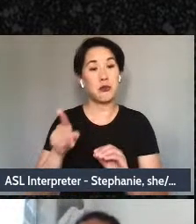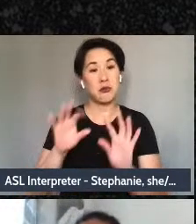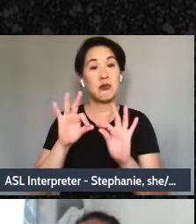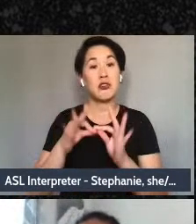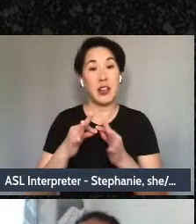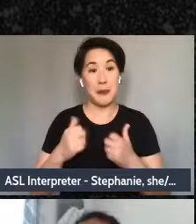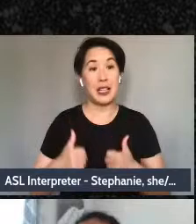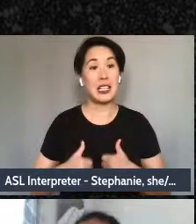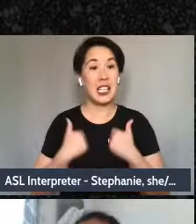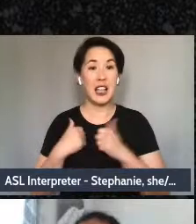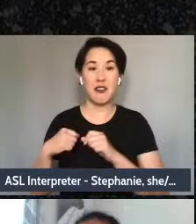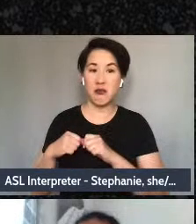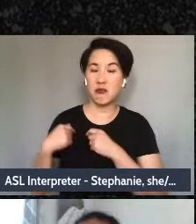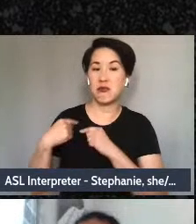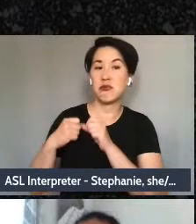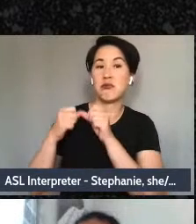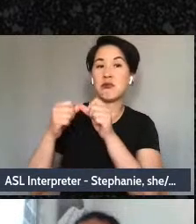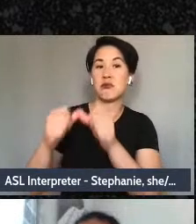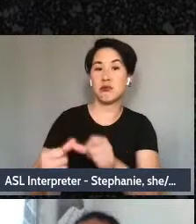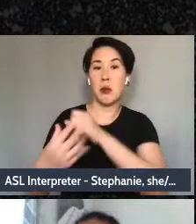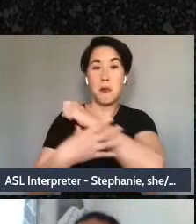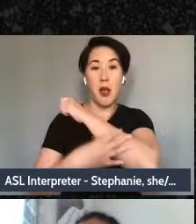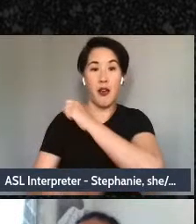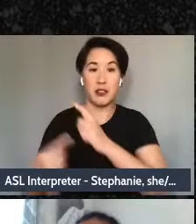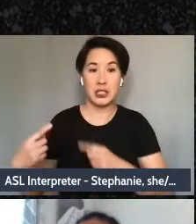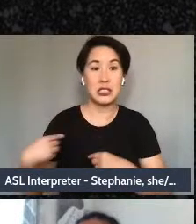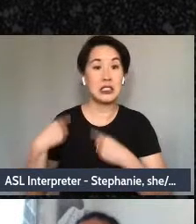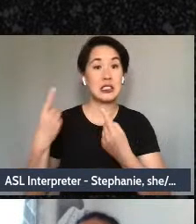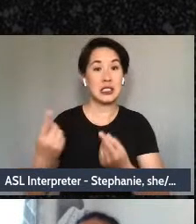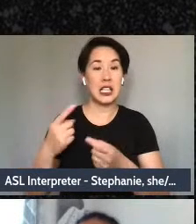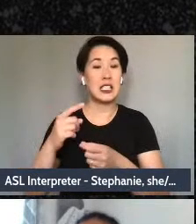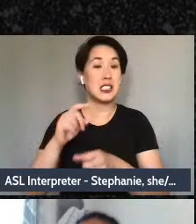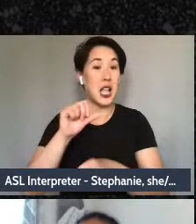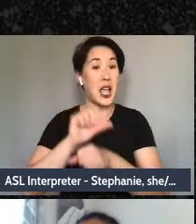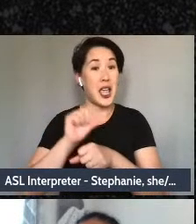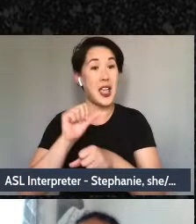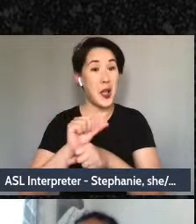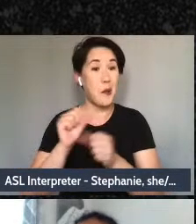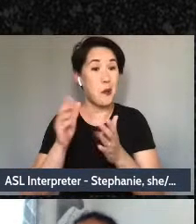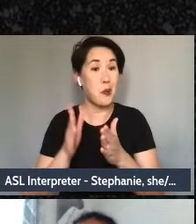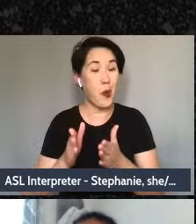poverty since the sources of employment in her rural town were closed down, and most